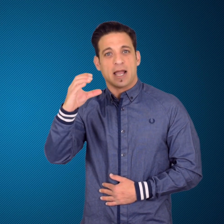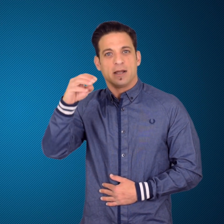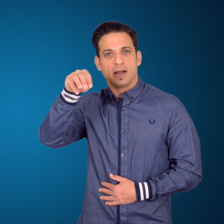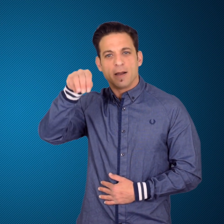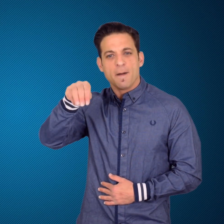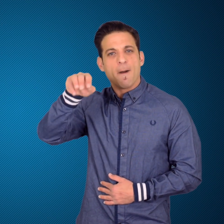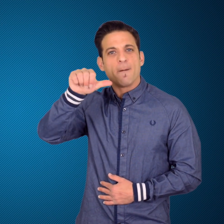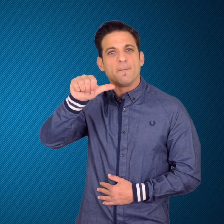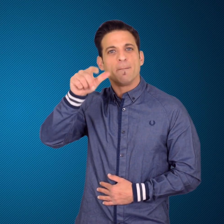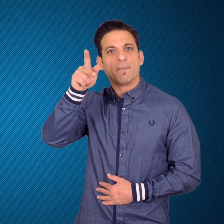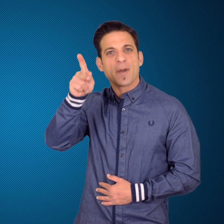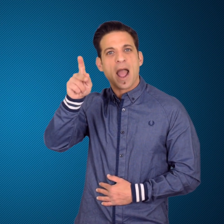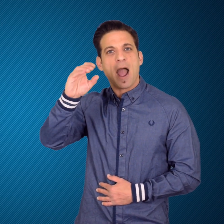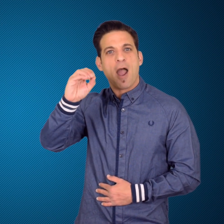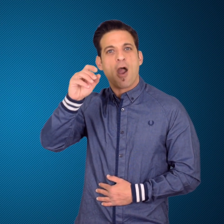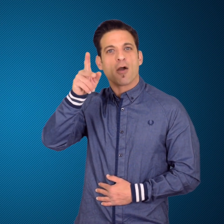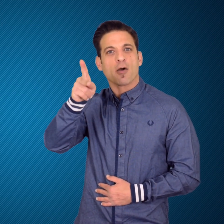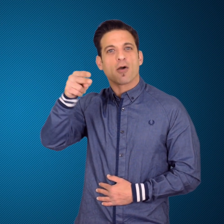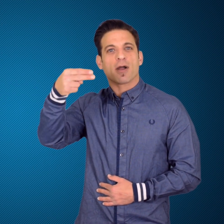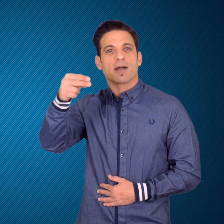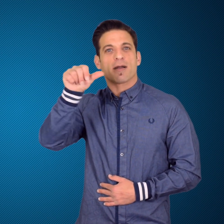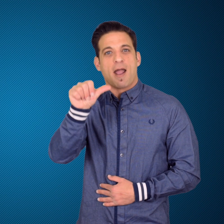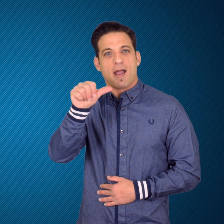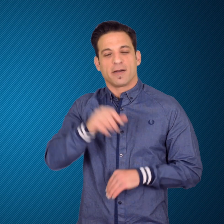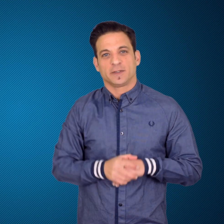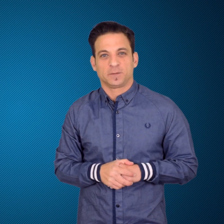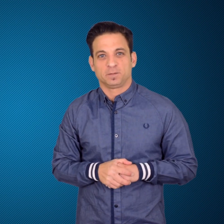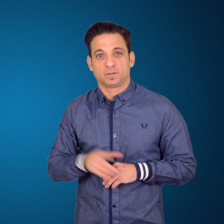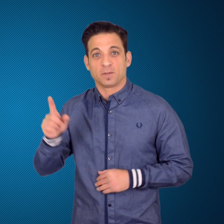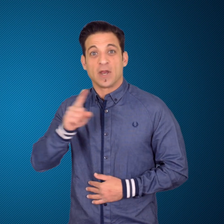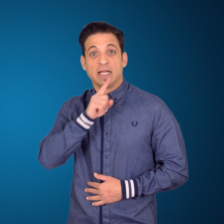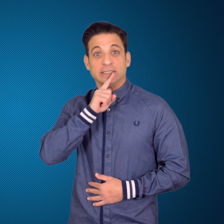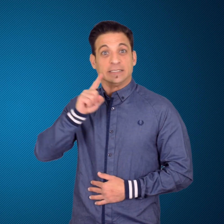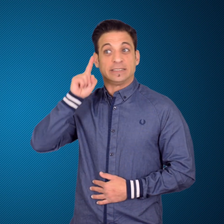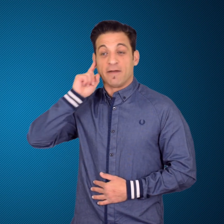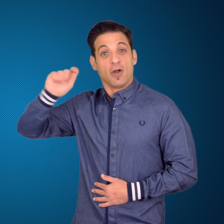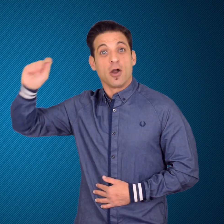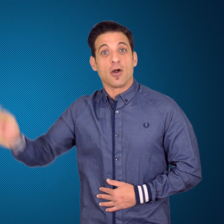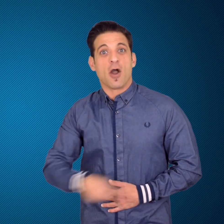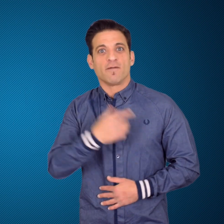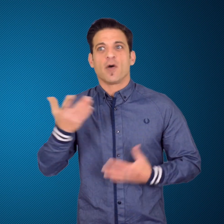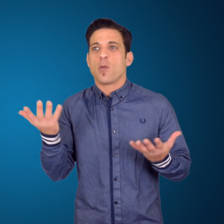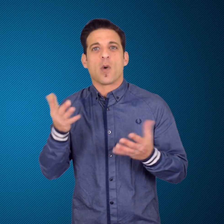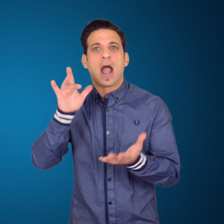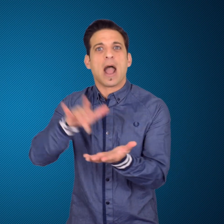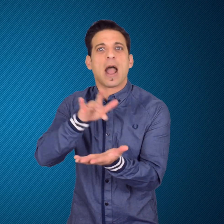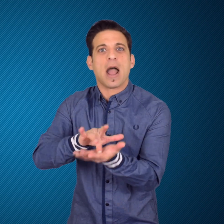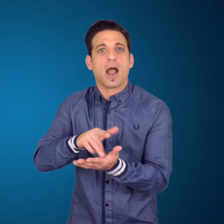Isaac Makokha, a Deaf golfer in Kenya and once a caddie,